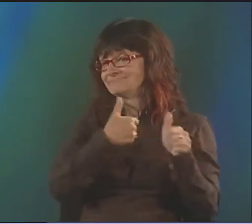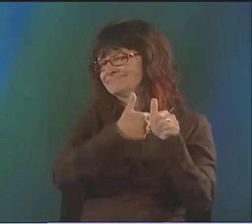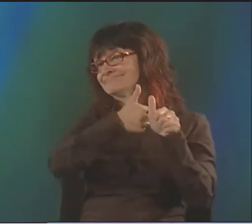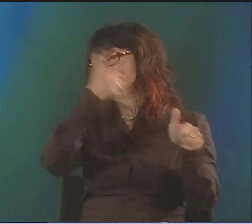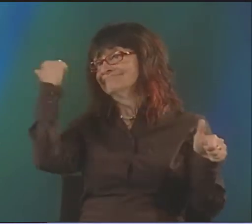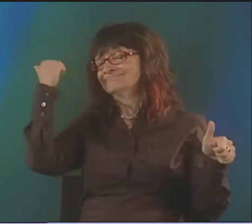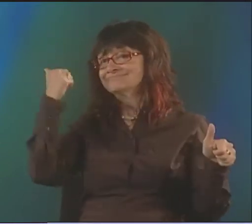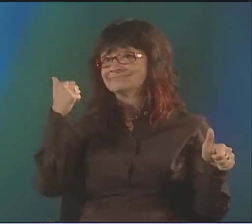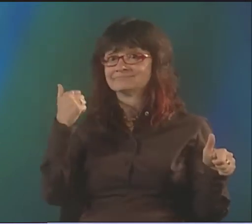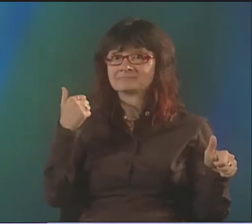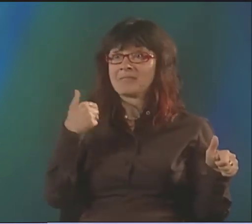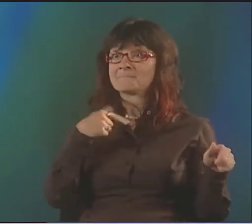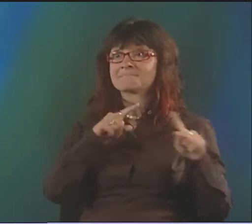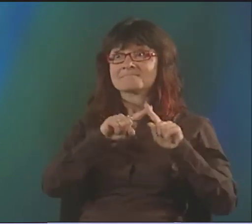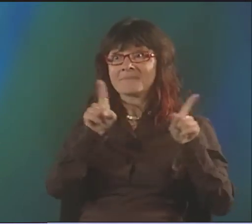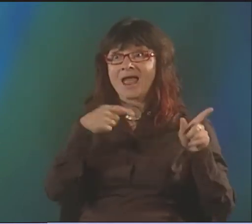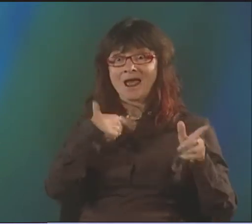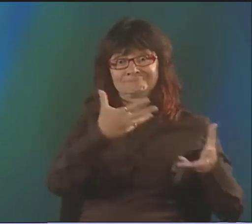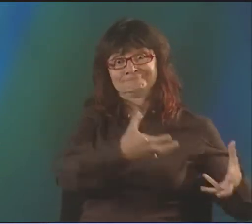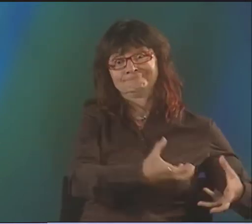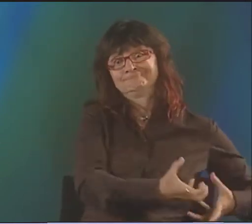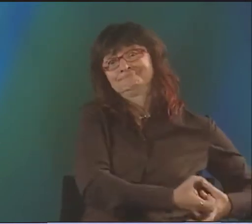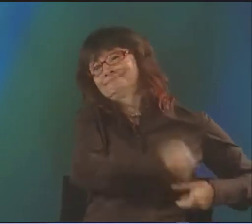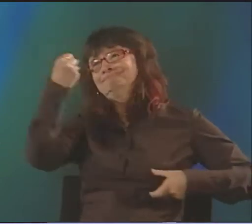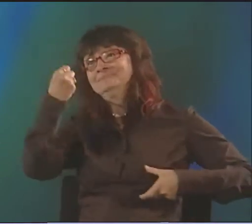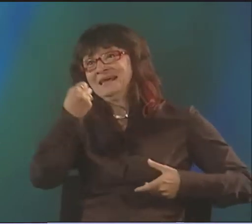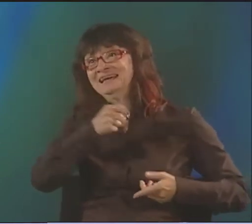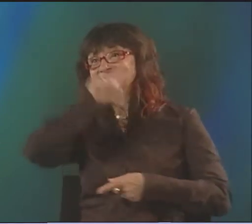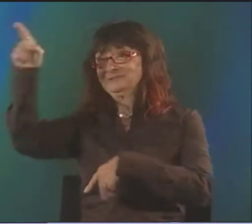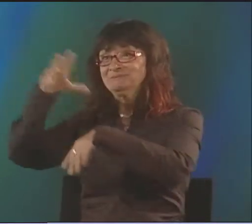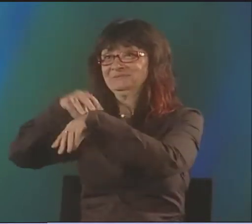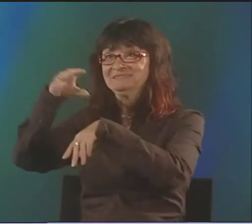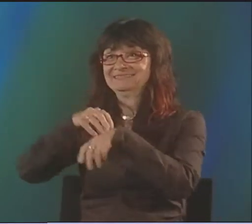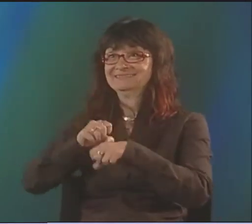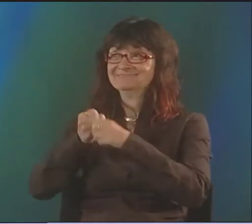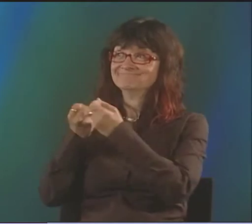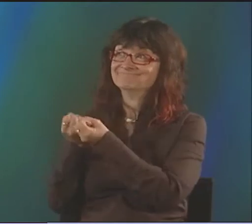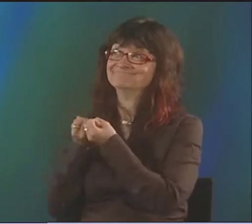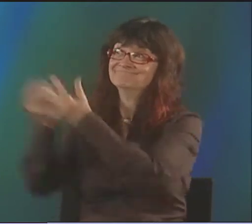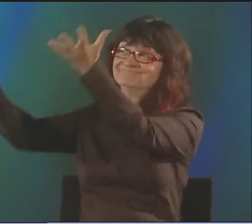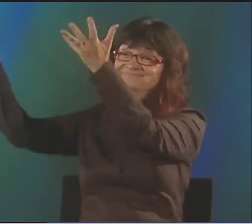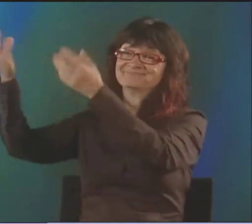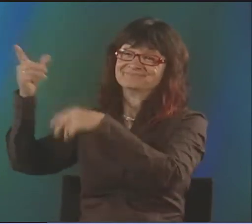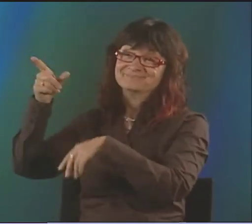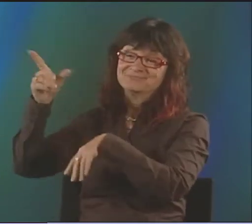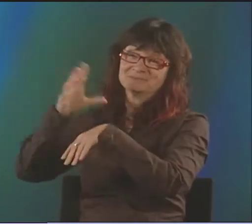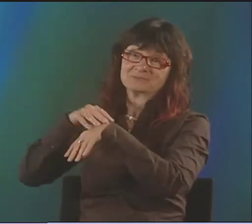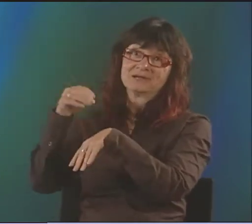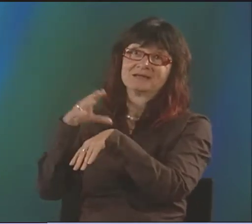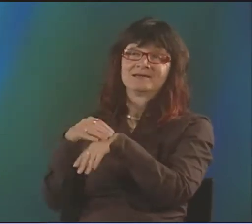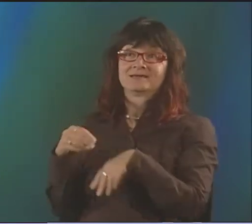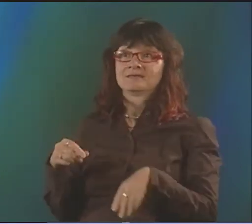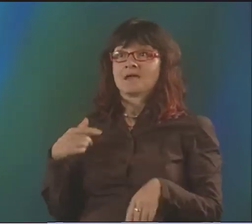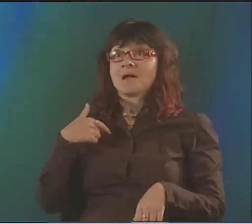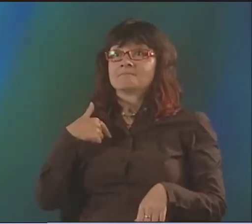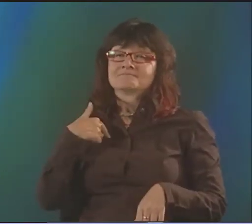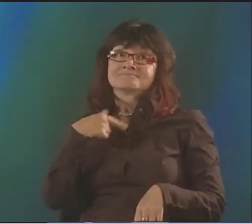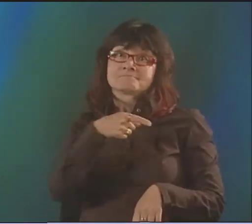IT DIDN'T REALLY HAPPEN, I GUESS. AND I DON'T KNOW. I DON'T KNOW WHAT IT LOOKS LIKE NOW. I'M SO FAR BEHIND IN TERMS OF THE SCENE NOW,